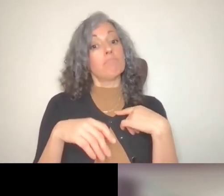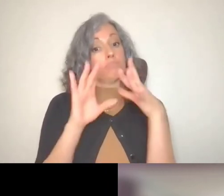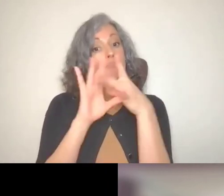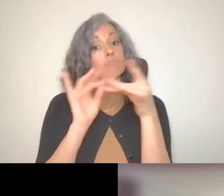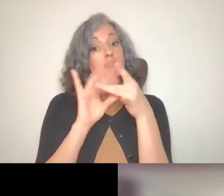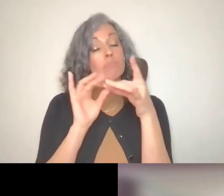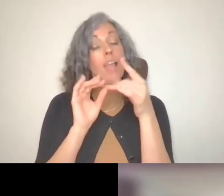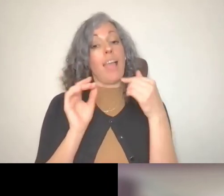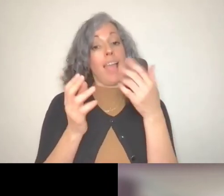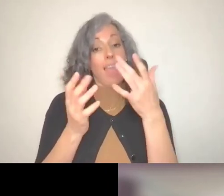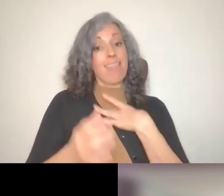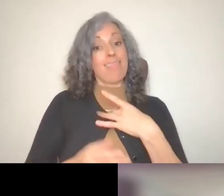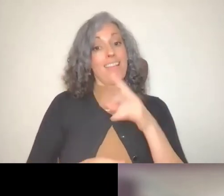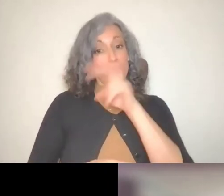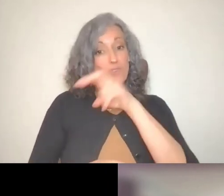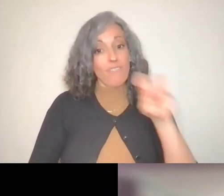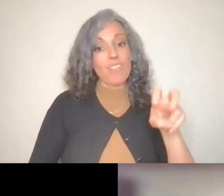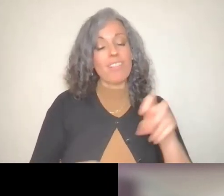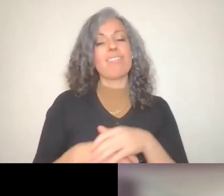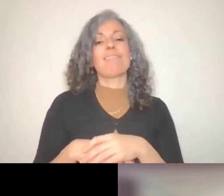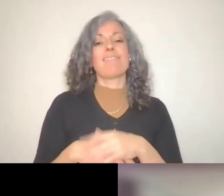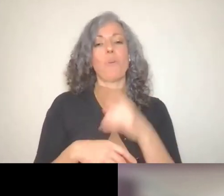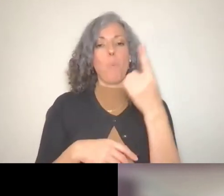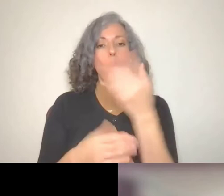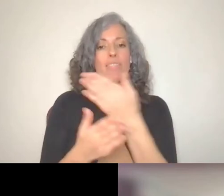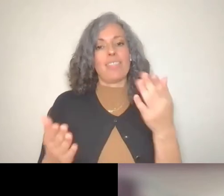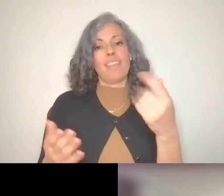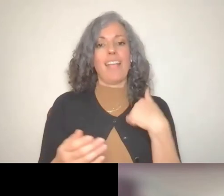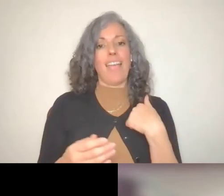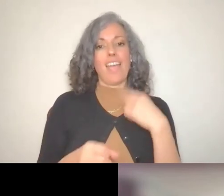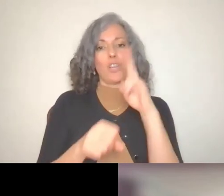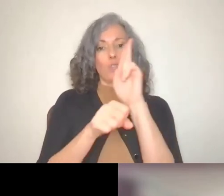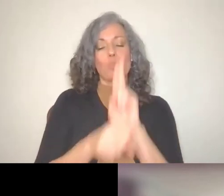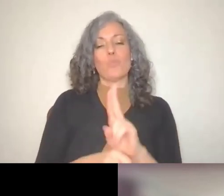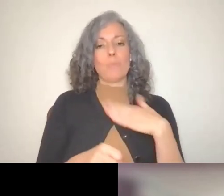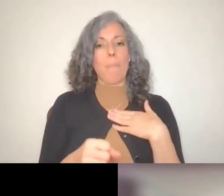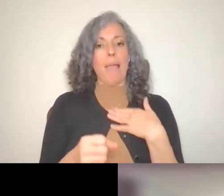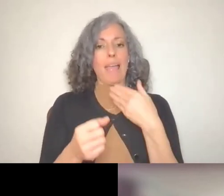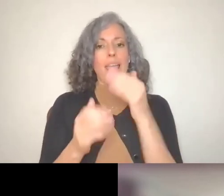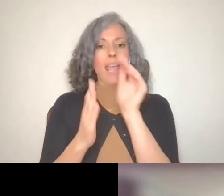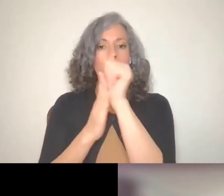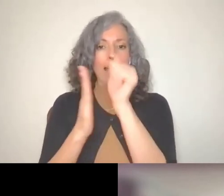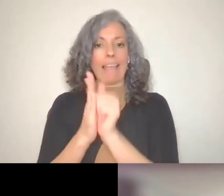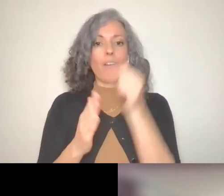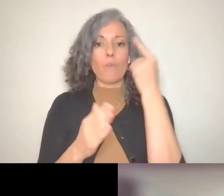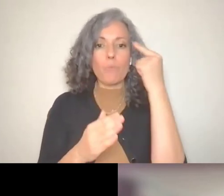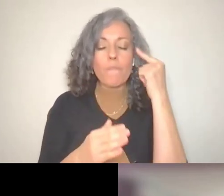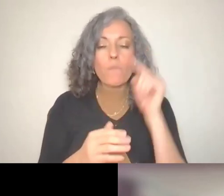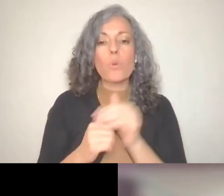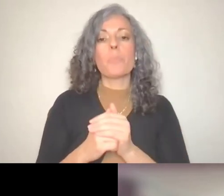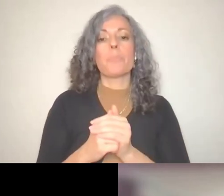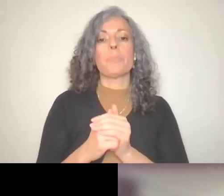one thing, they use my email account for is. Well, let me back up a little bit.